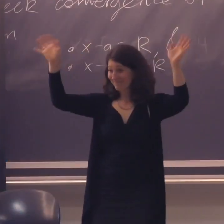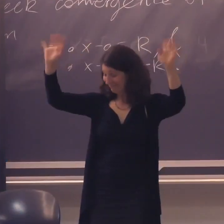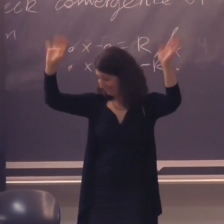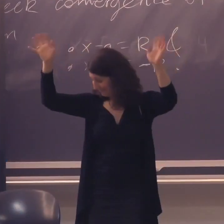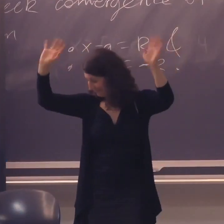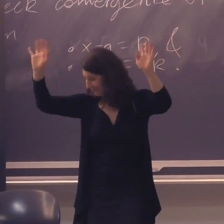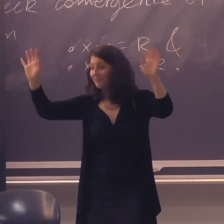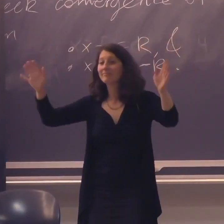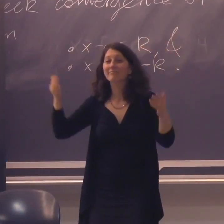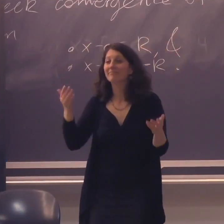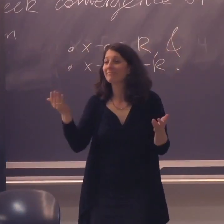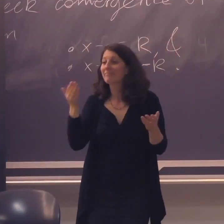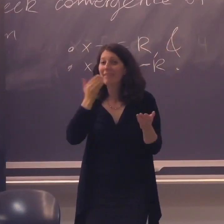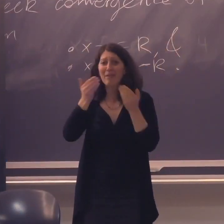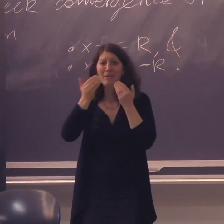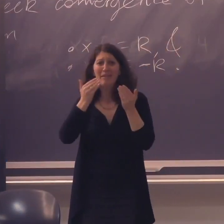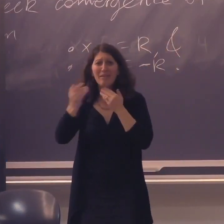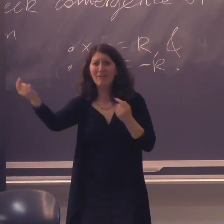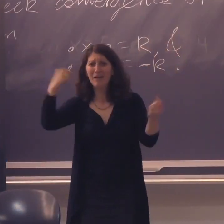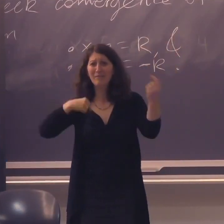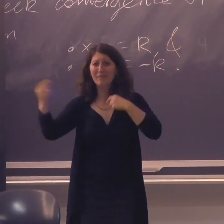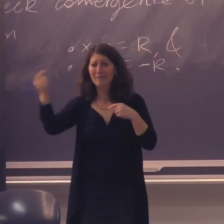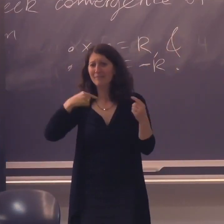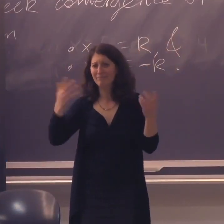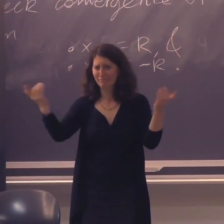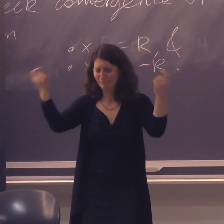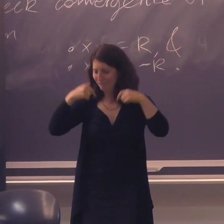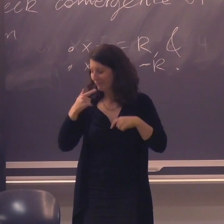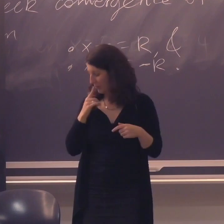Hello, everyone. Thank you all for coming tonight.